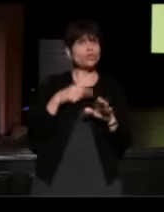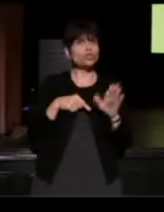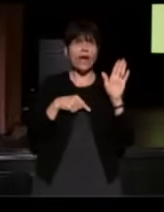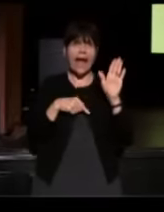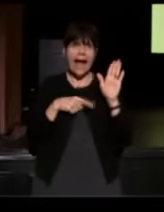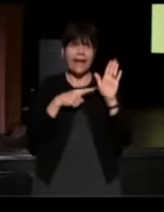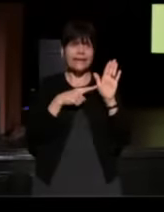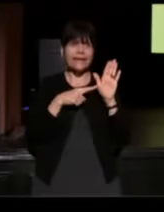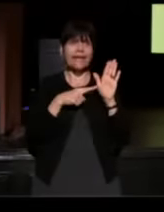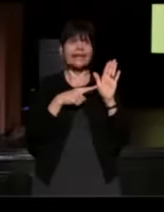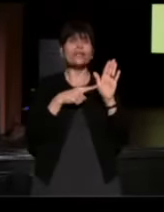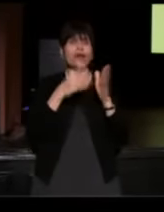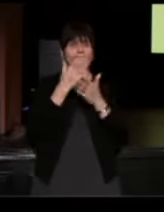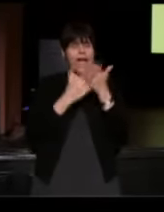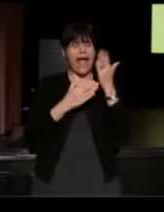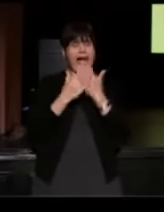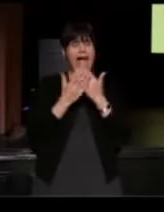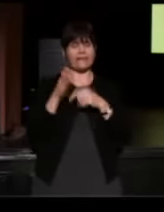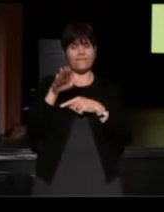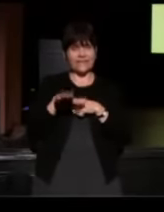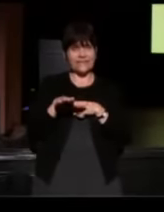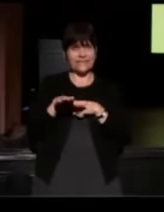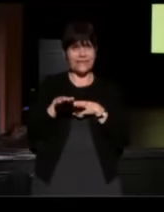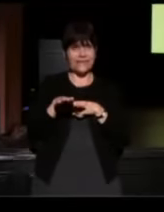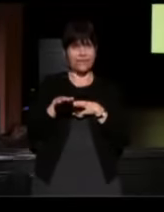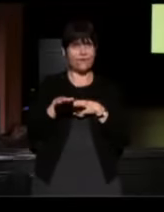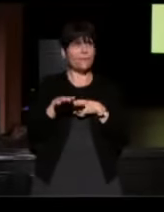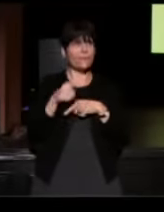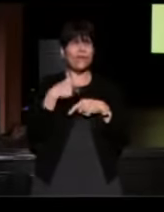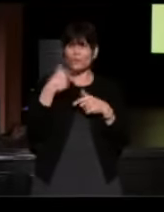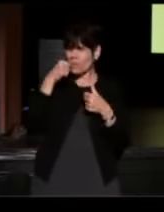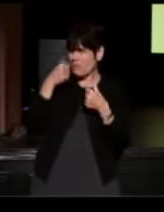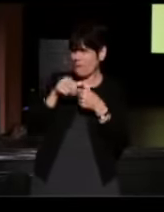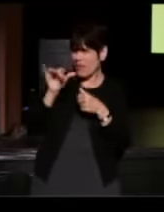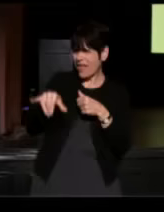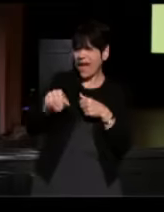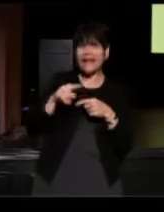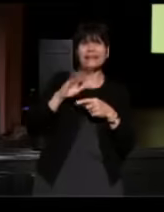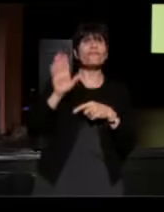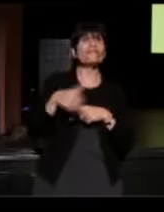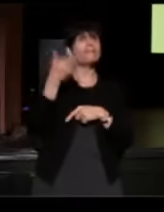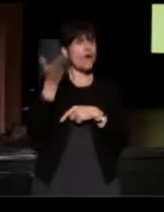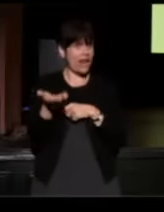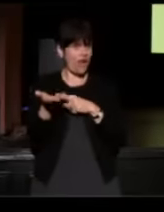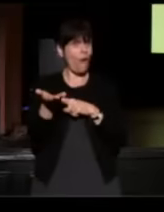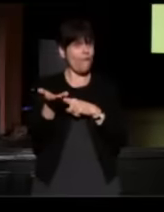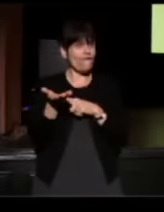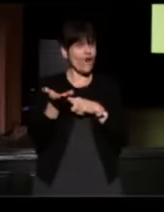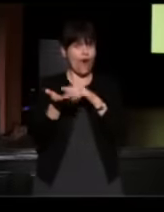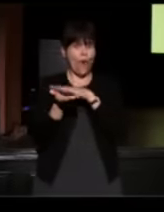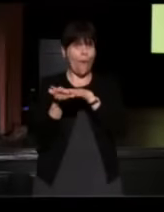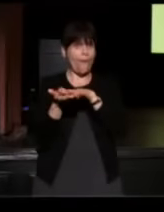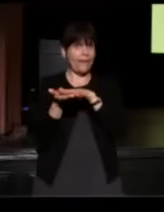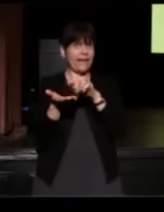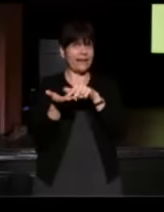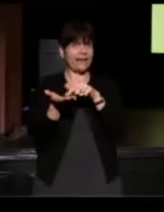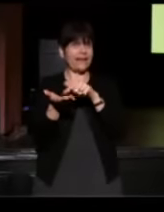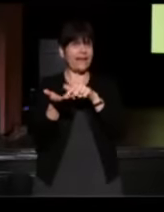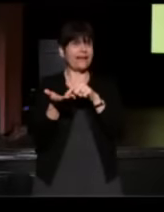you would have your hand facing downwards Oh my god! You still remember? -Yeah and then you'd flip your hand over and you'd open your hand upward as a giving gesture.